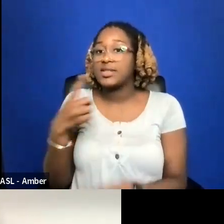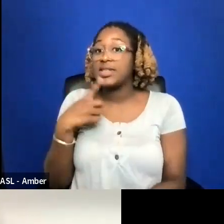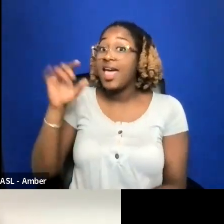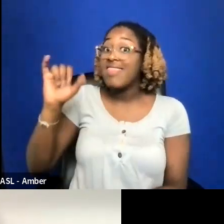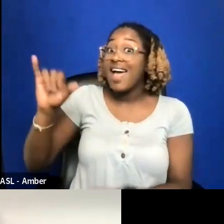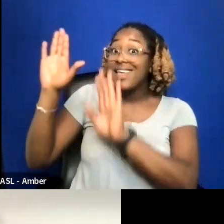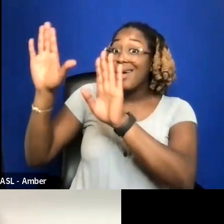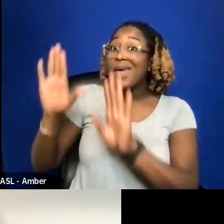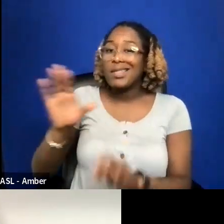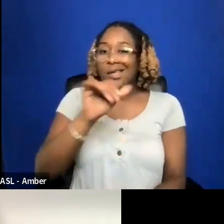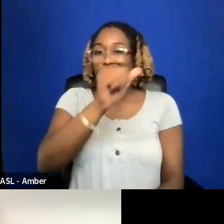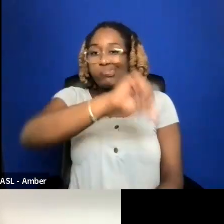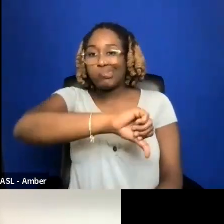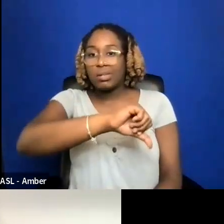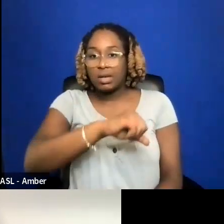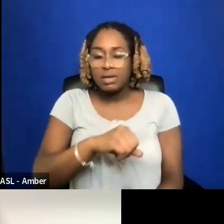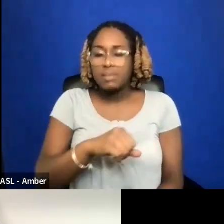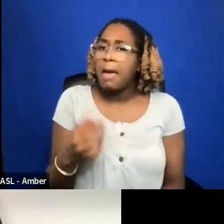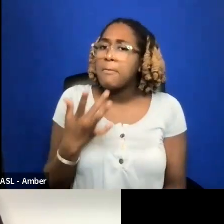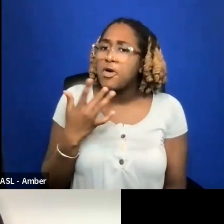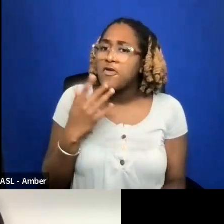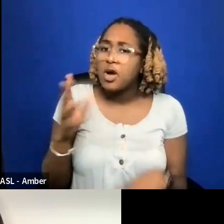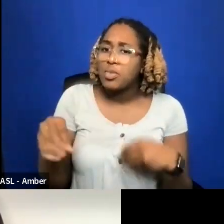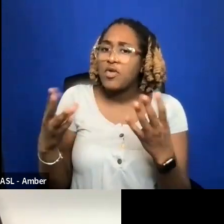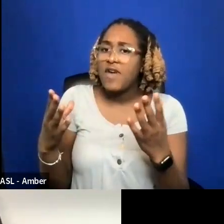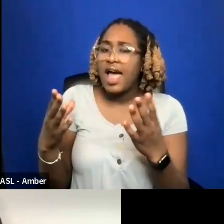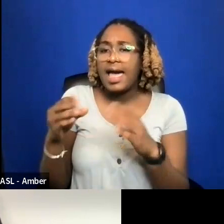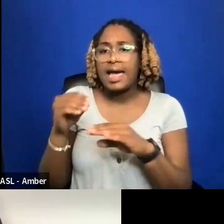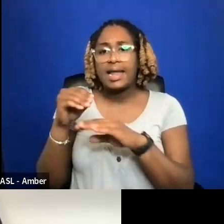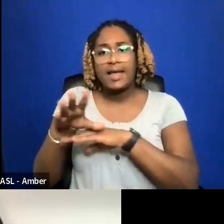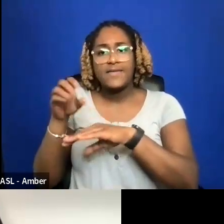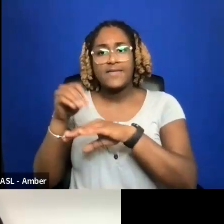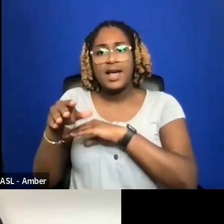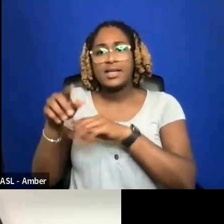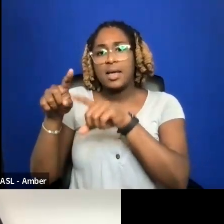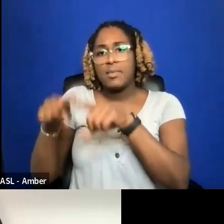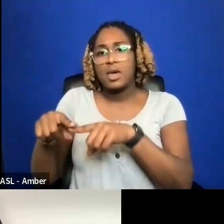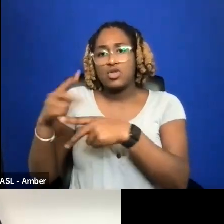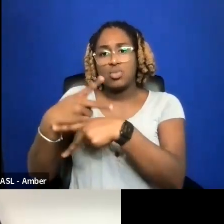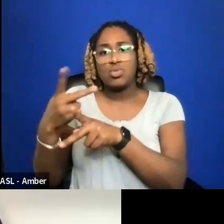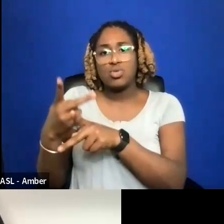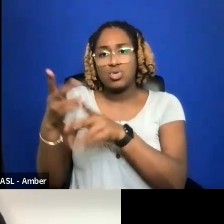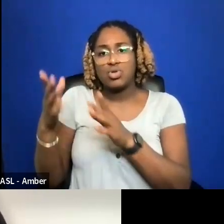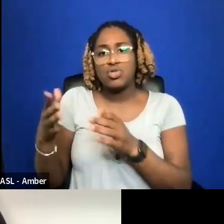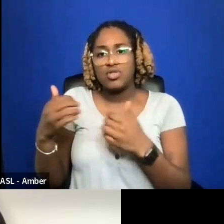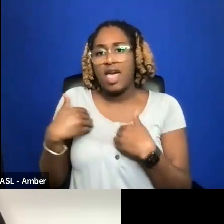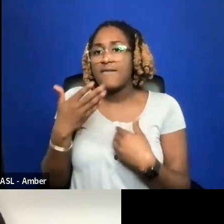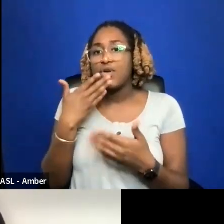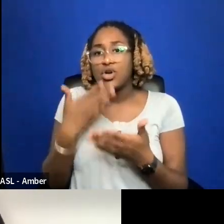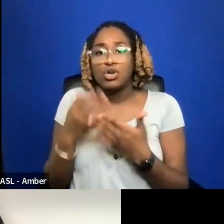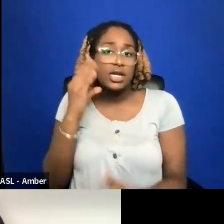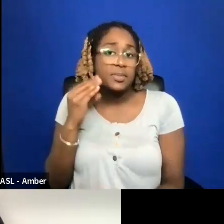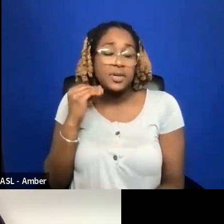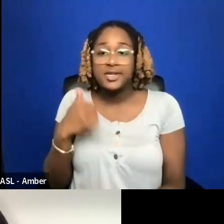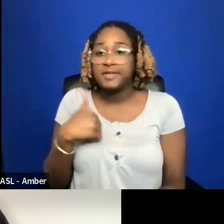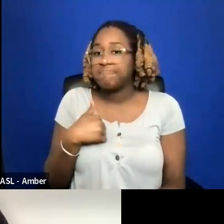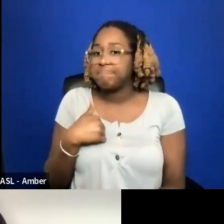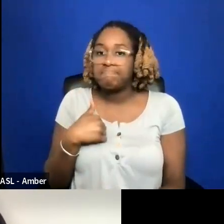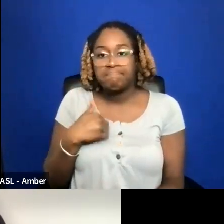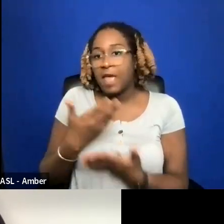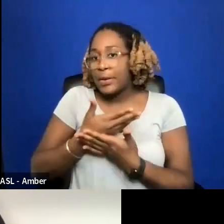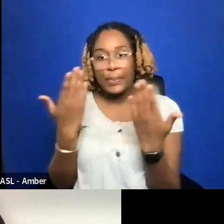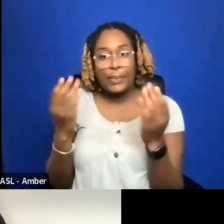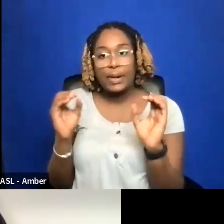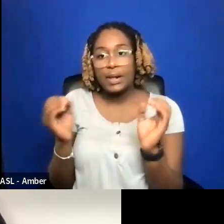I PREFER TO GIVE ADVICE BASED ON PRODUCERS I KNOW HAD GOOD EXPERIENCES AND I DON'T HAVE THAT TO GIVE